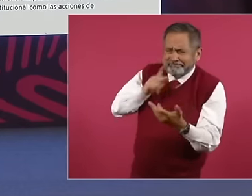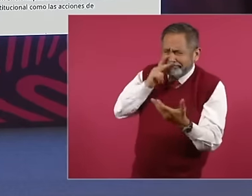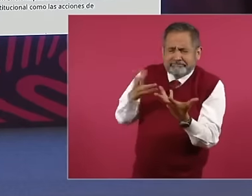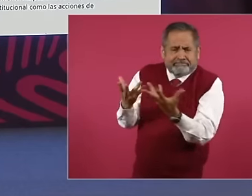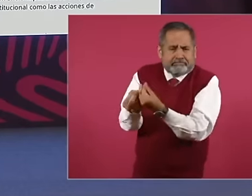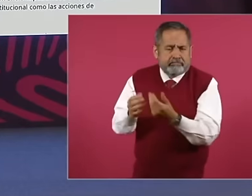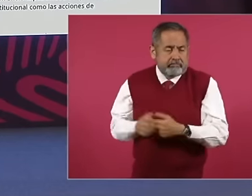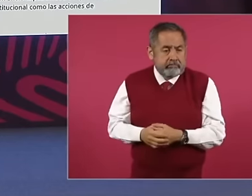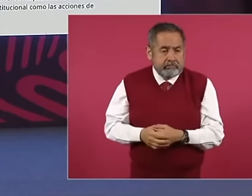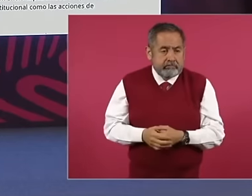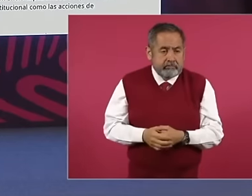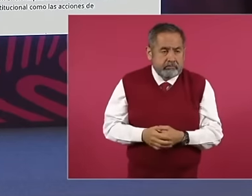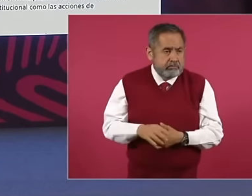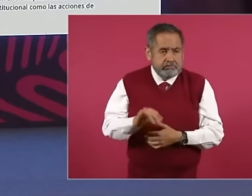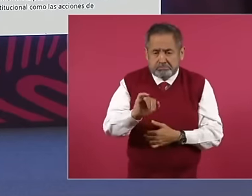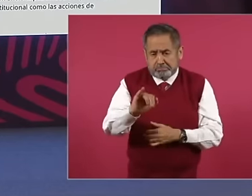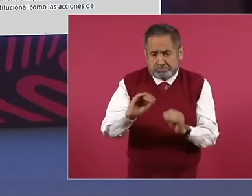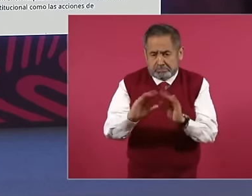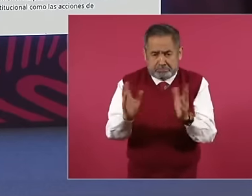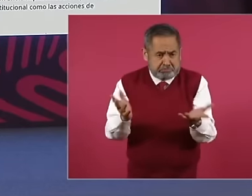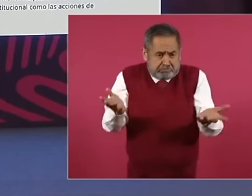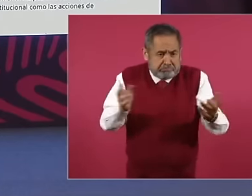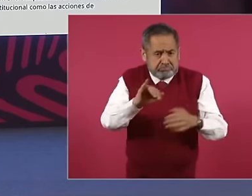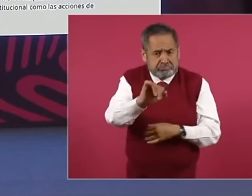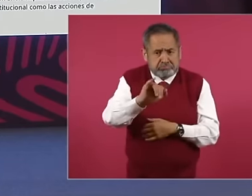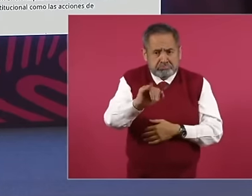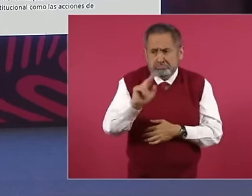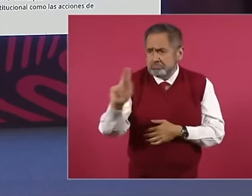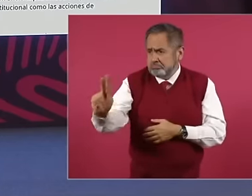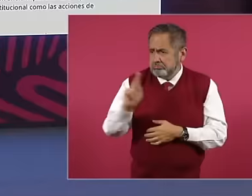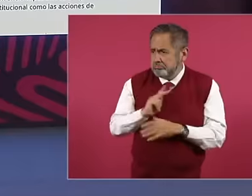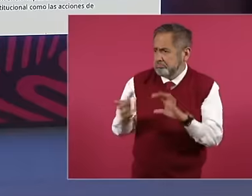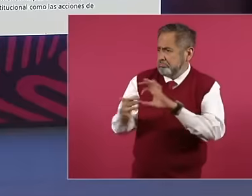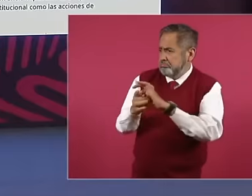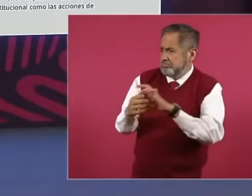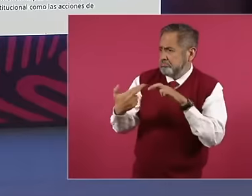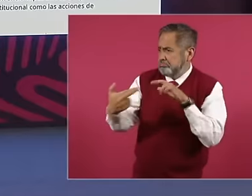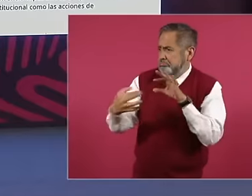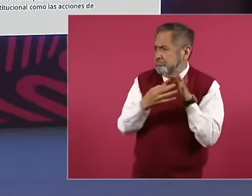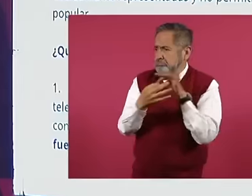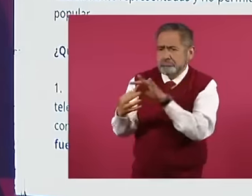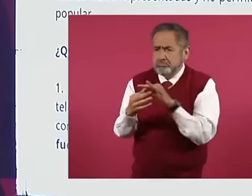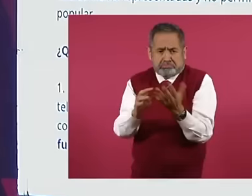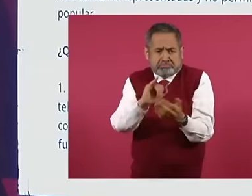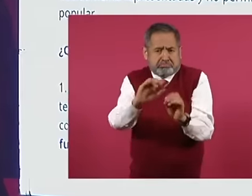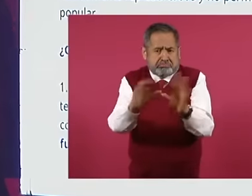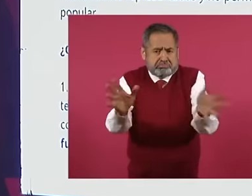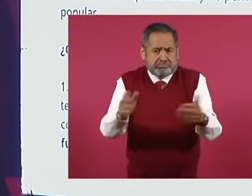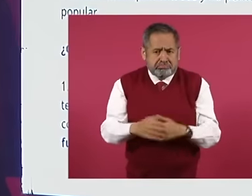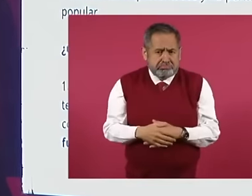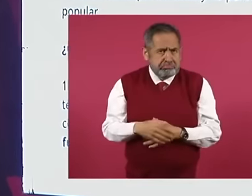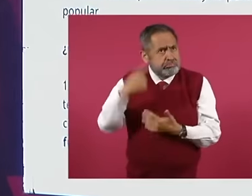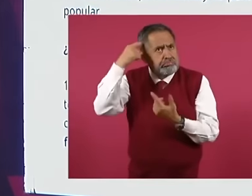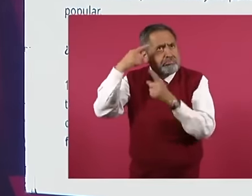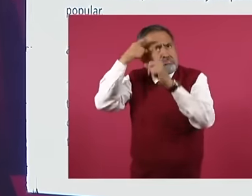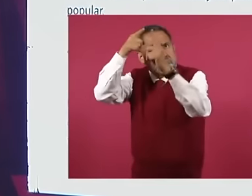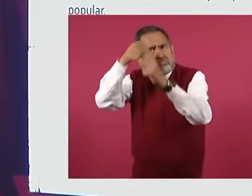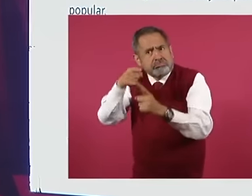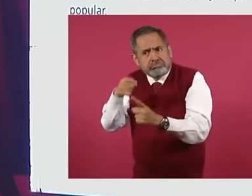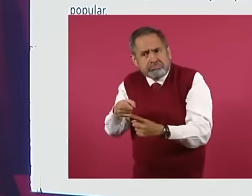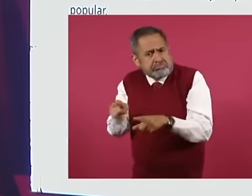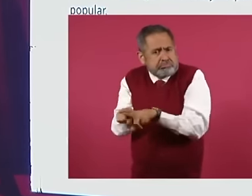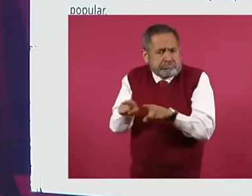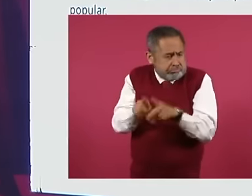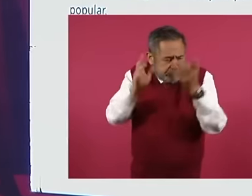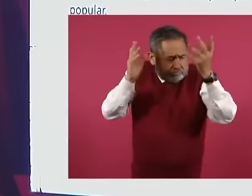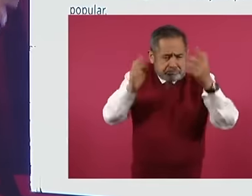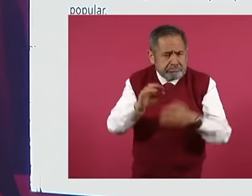Yes, there are links in every sense. Because if